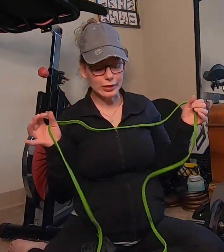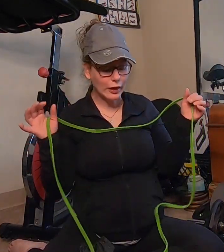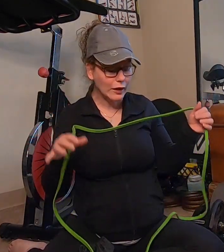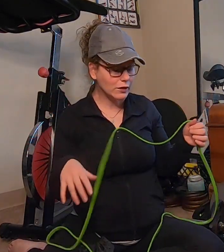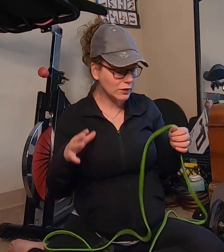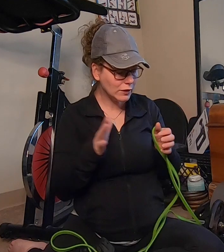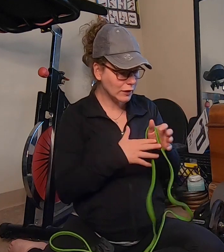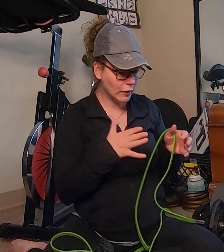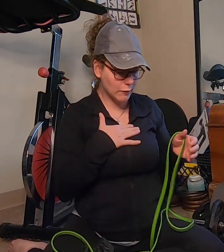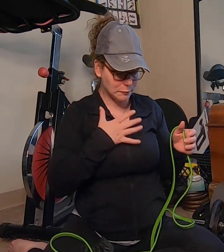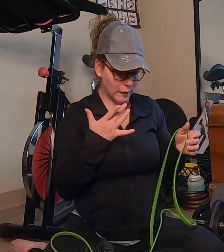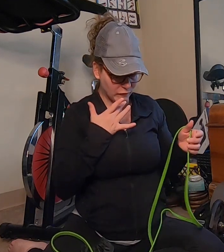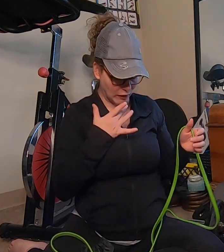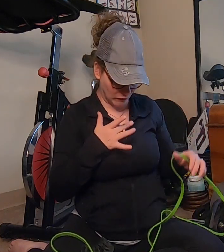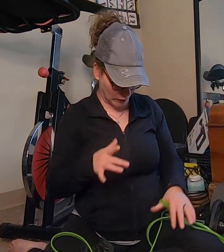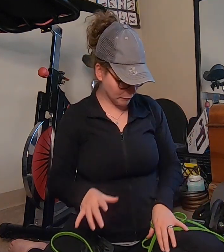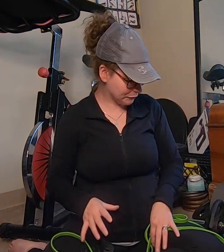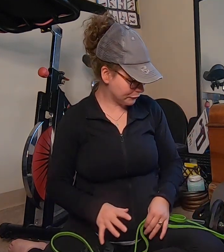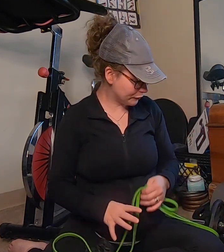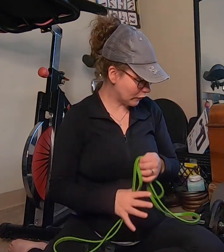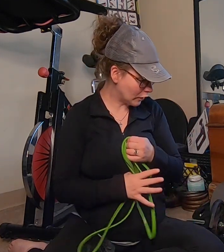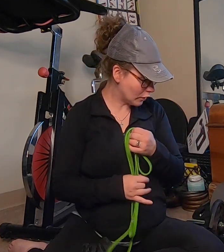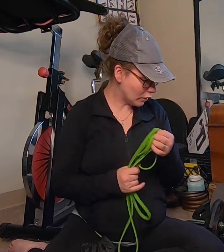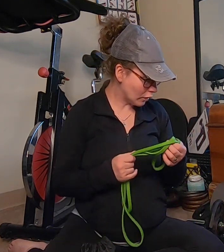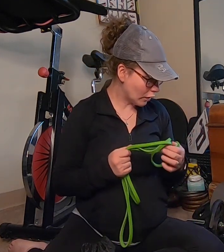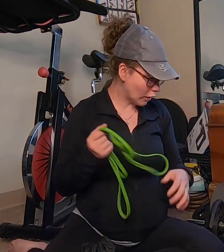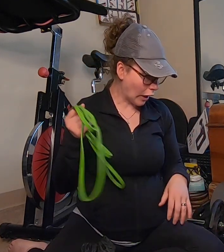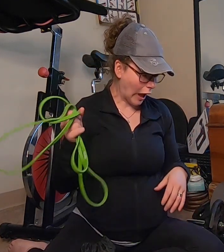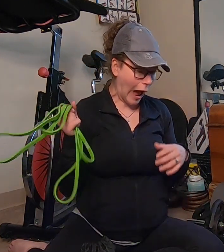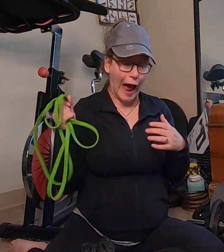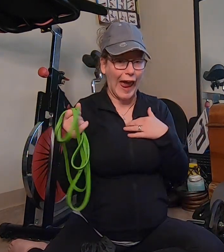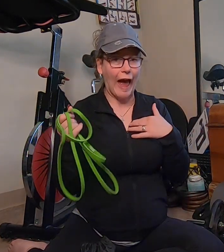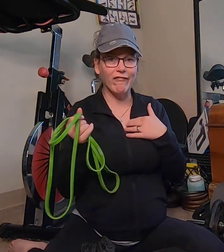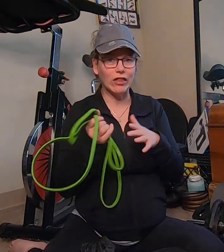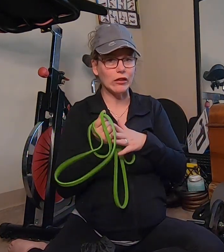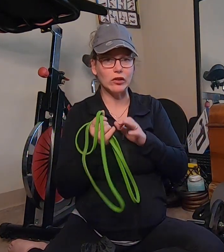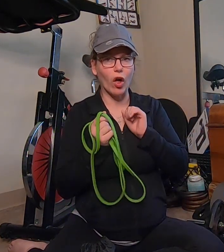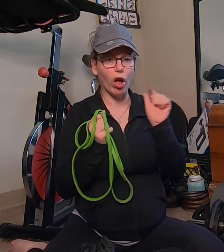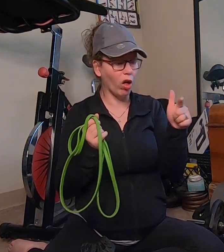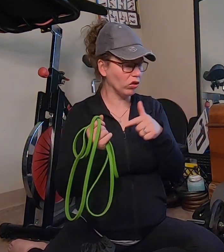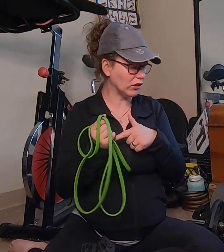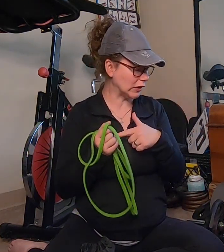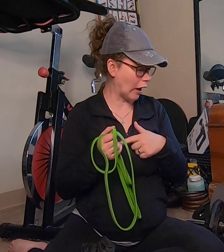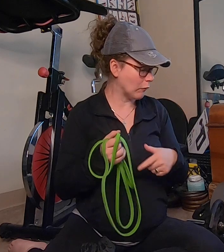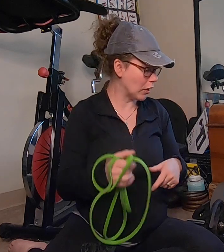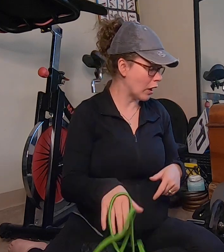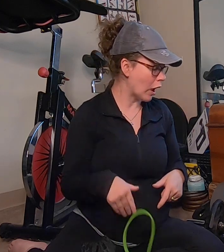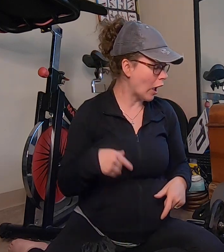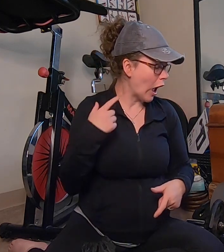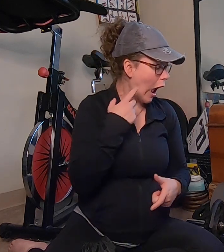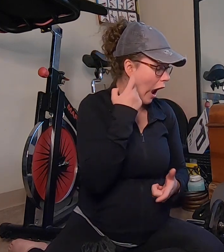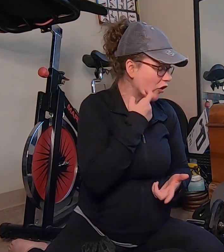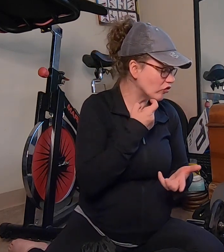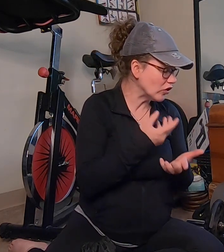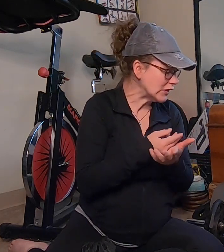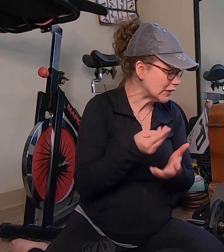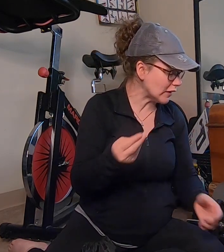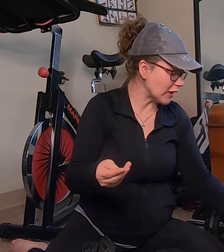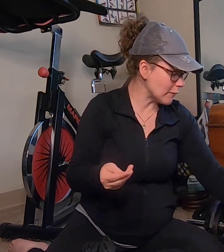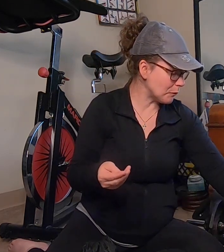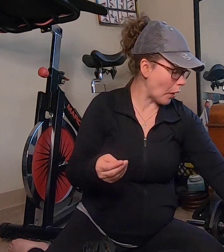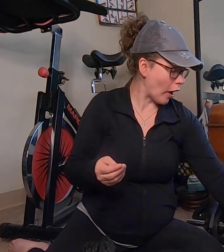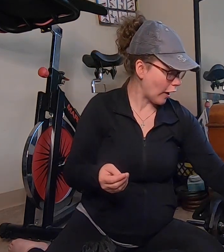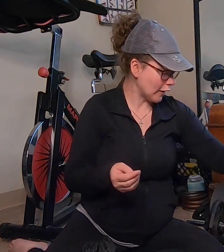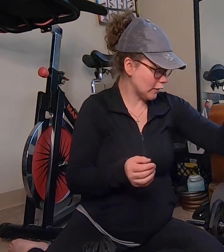this is my favorite I have this all the time I recently bought